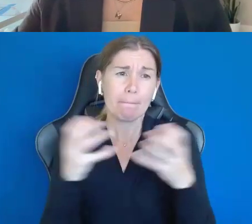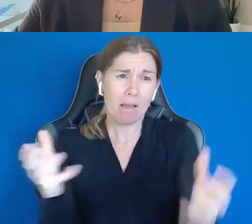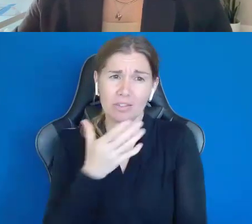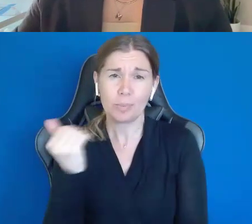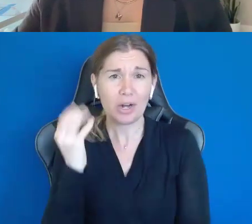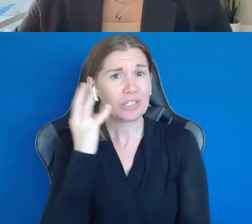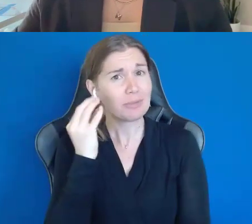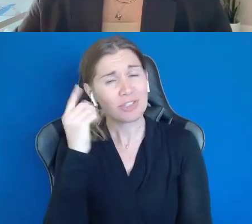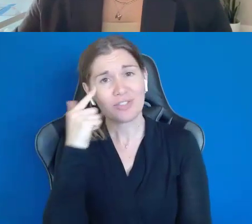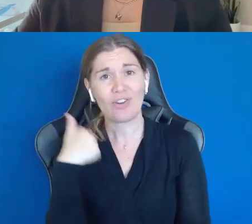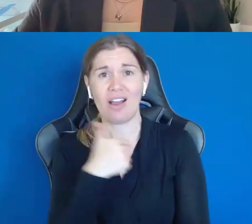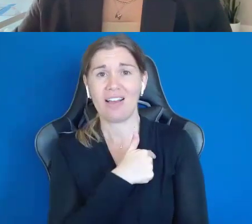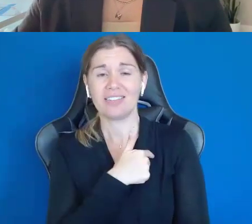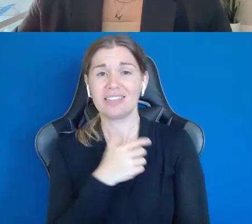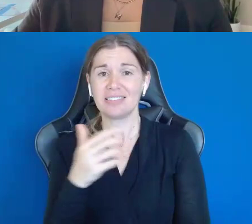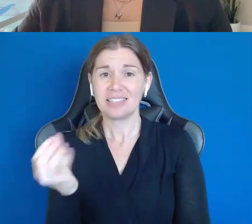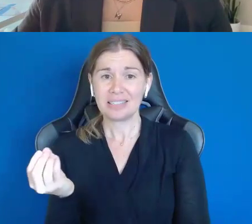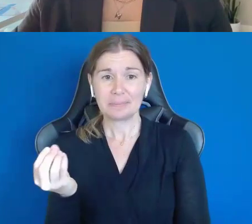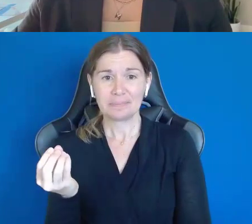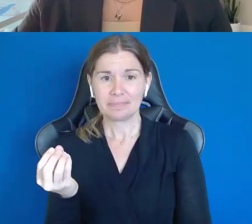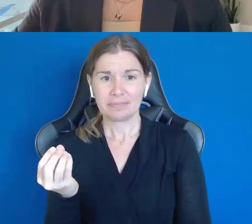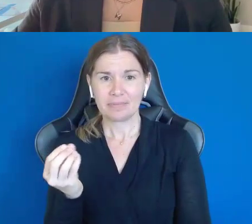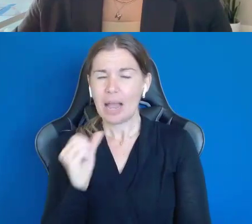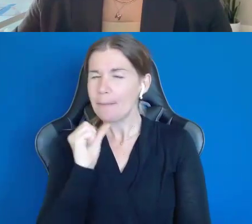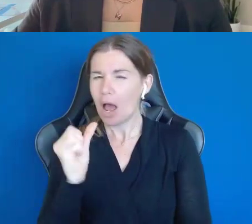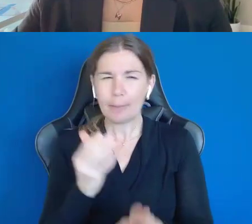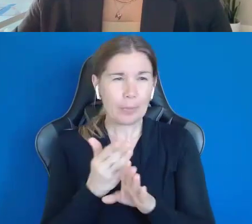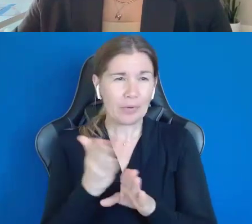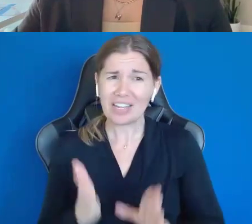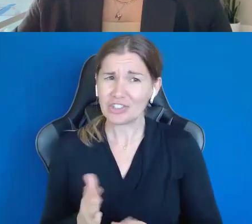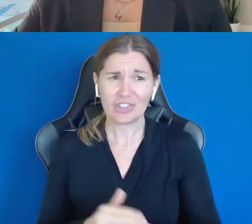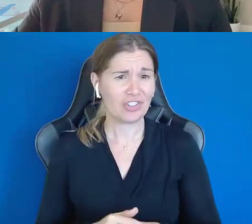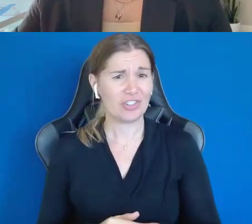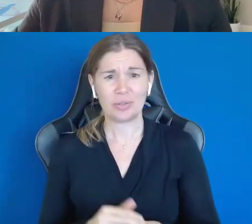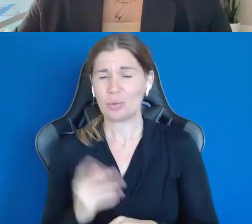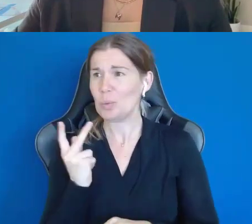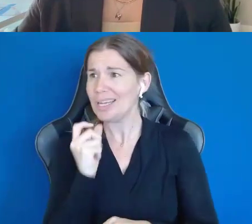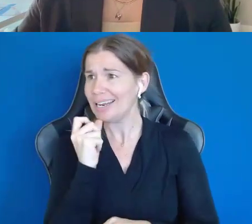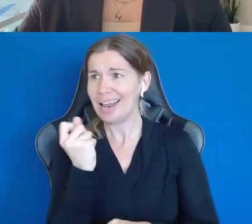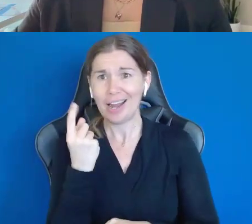Again, I'm not a professional and we didn't understand, when he was in high school and